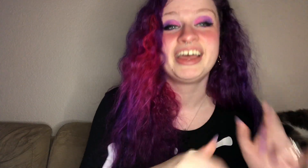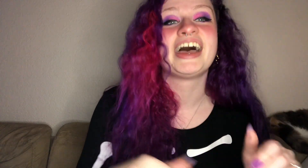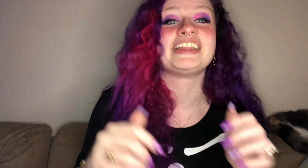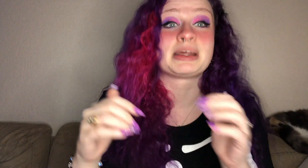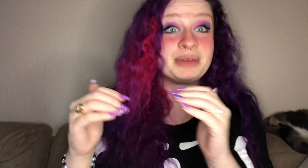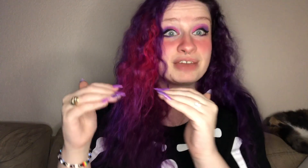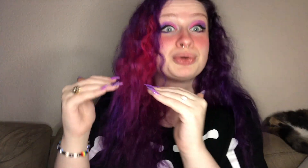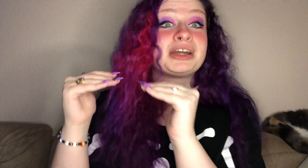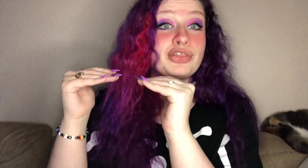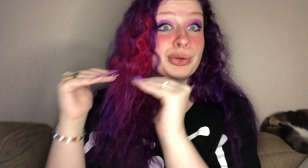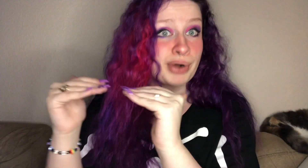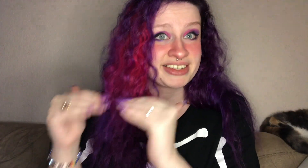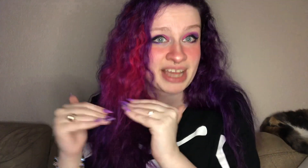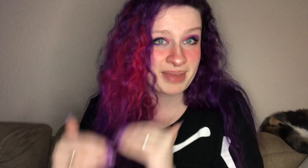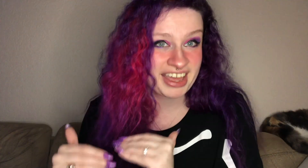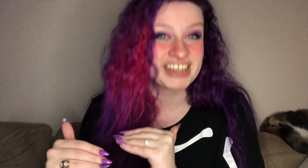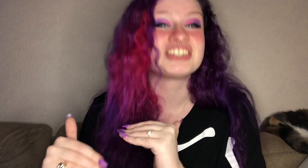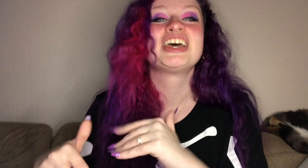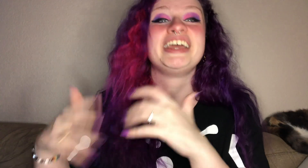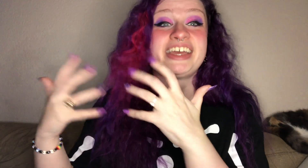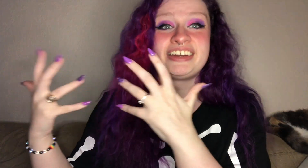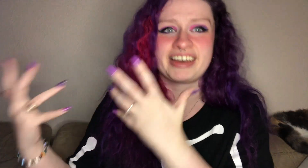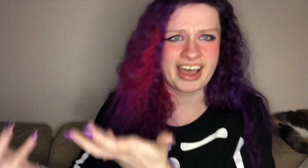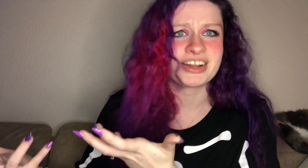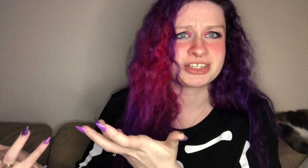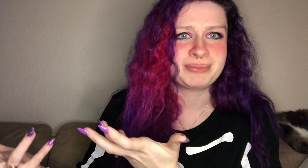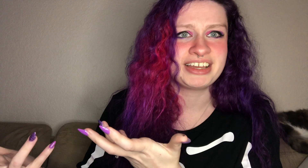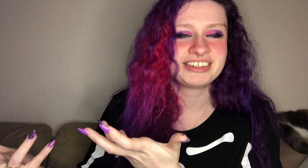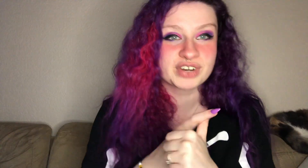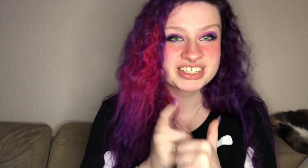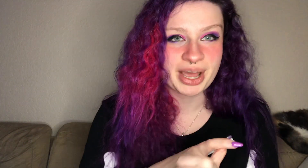and then i'm going to give you another price time age in a higher speed first up